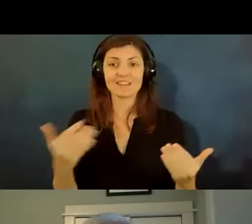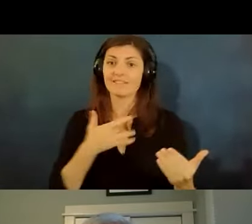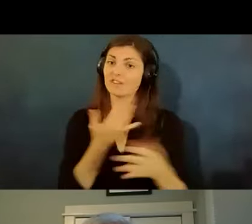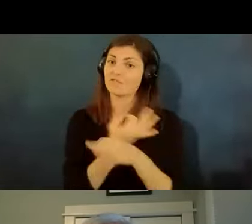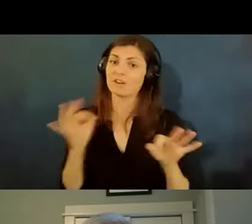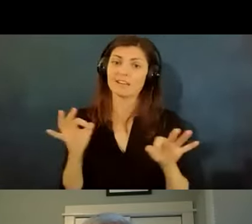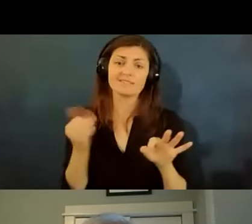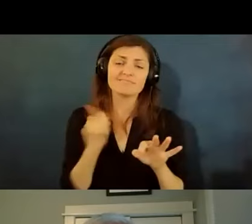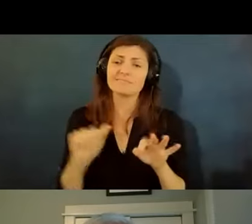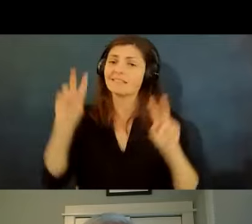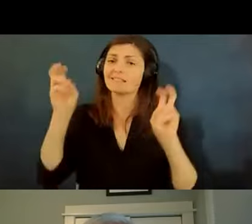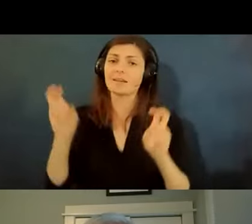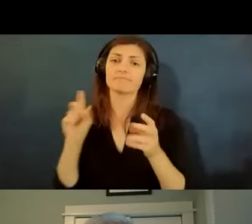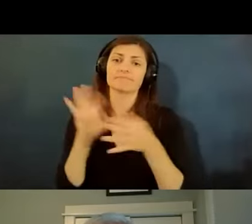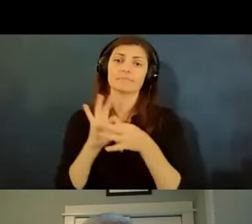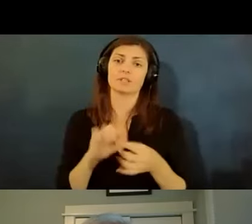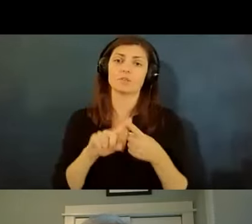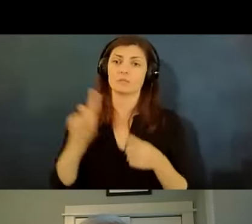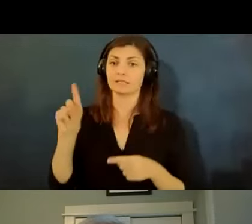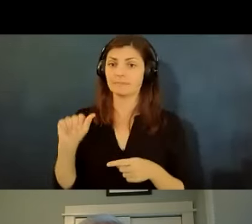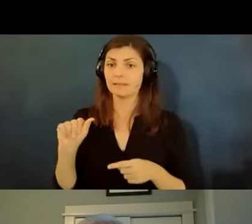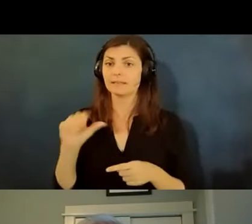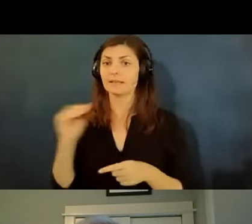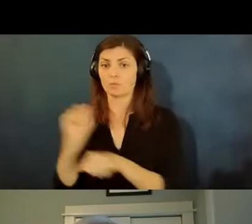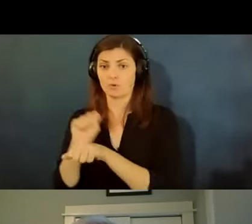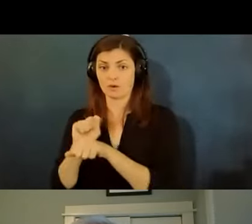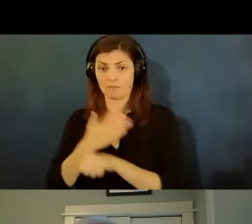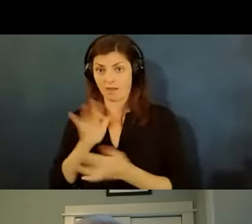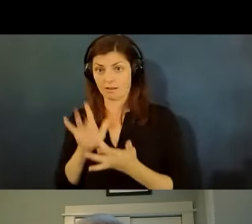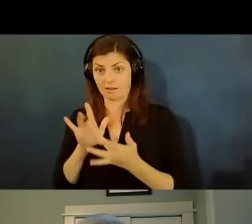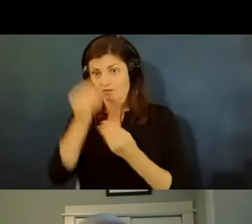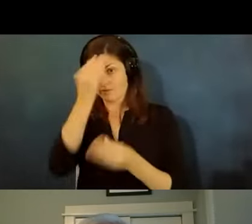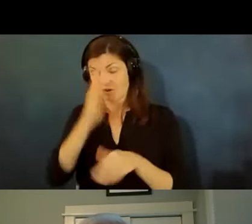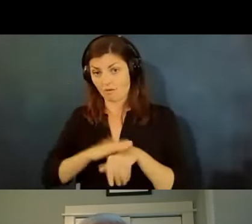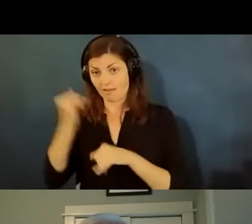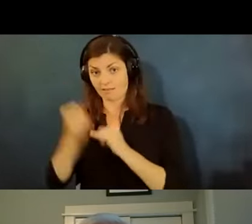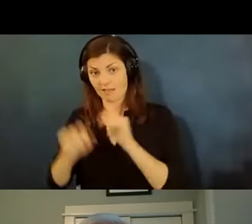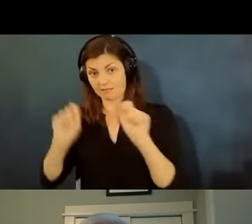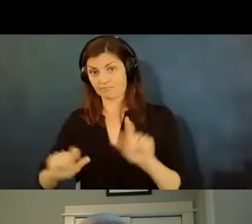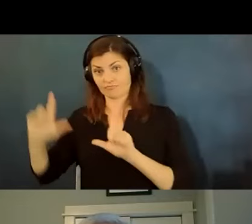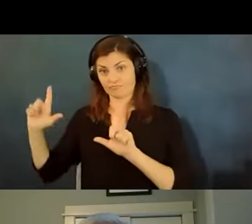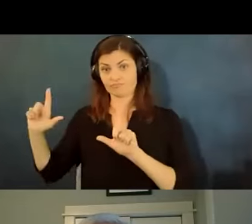relates to disability and work i put my contact information on this last slide but um happy to